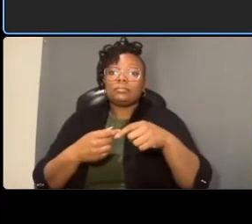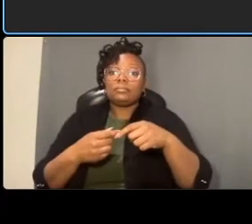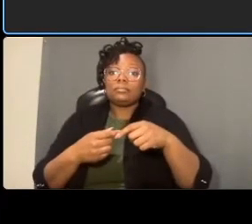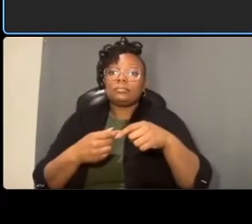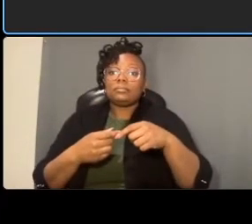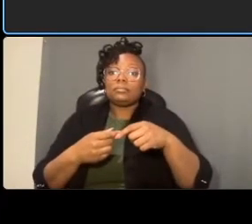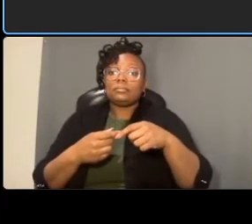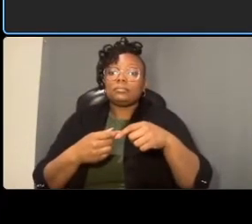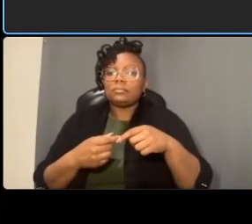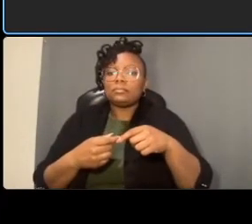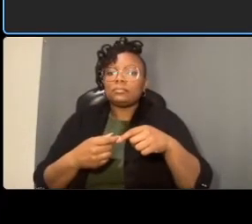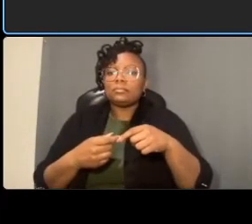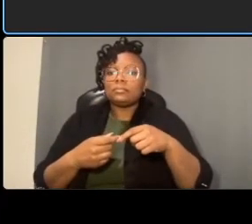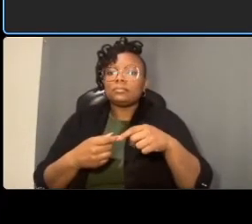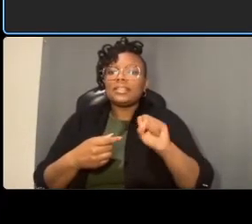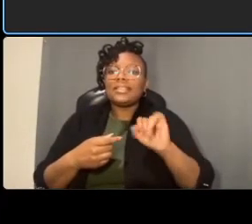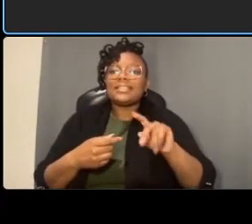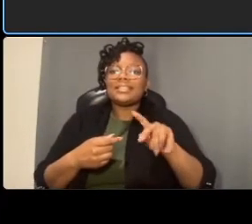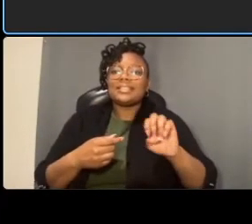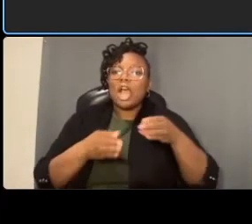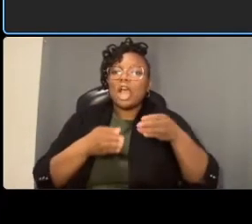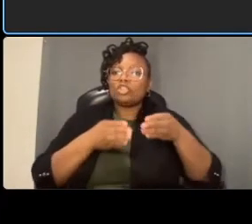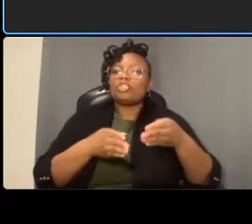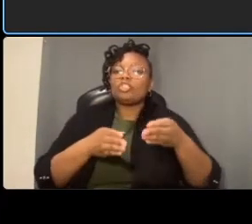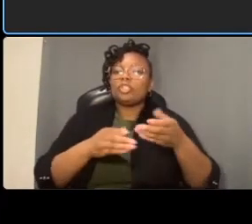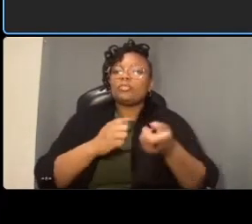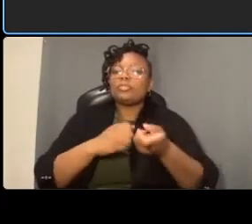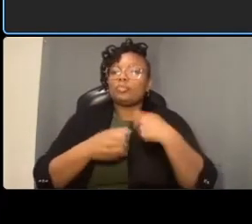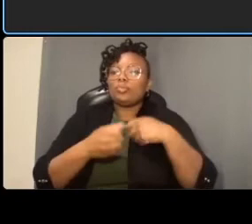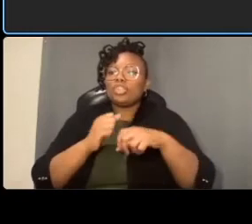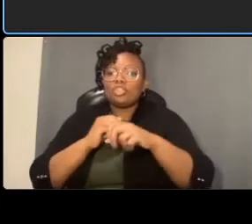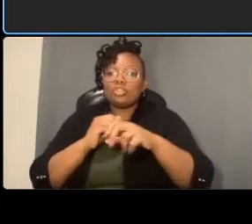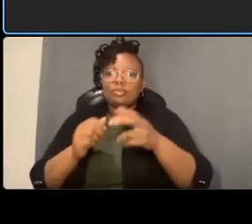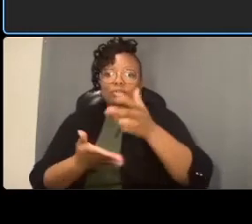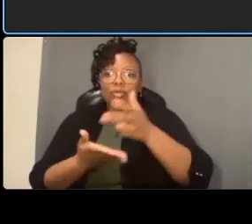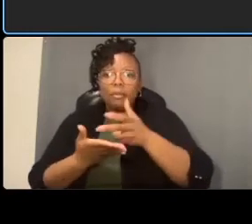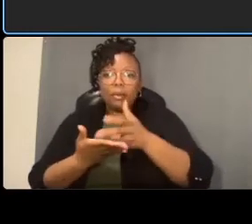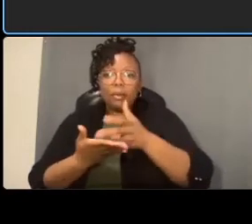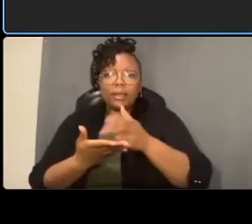uh oh sure um we will look at side streets definitely um uh and we're not making any